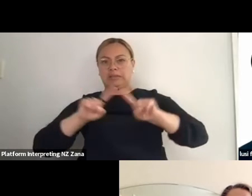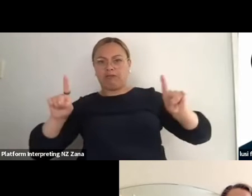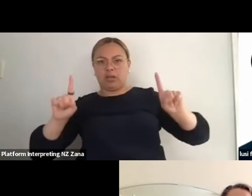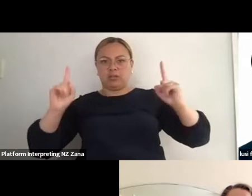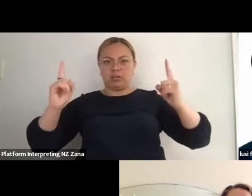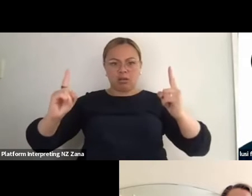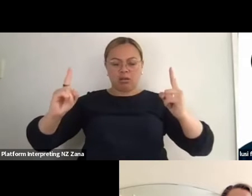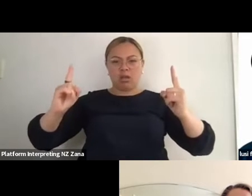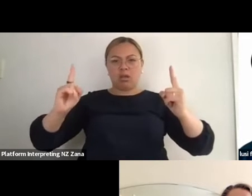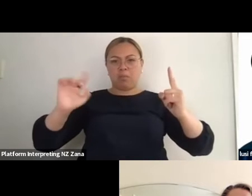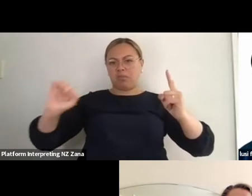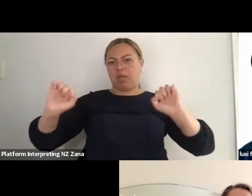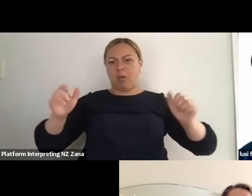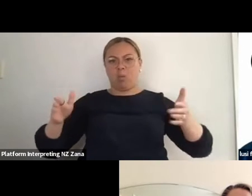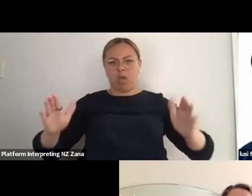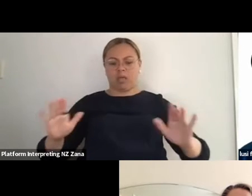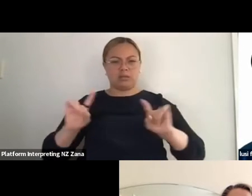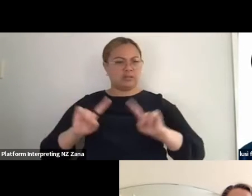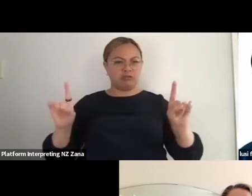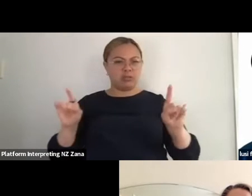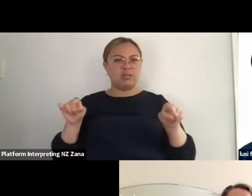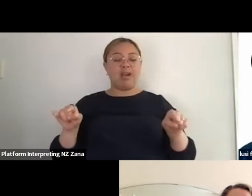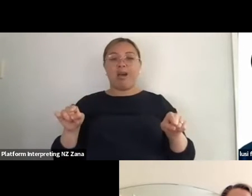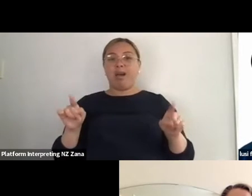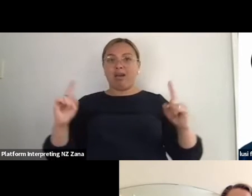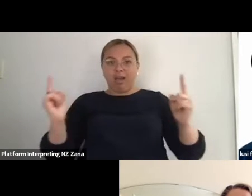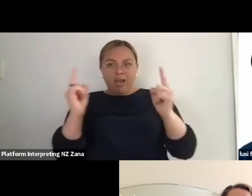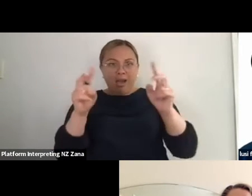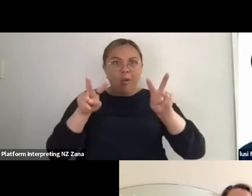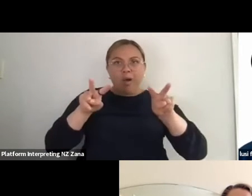And so there's a kind of fun about that and what it is to bring these